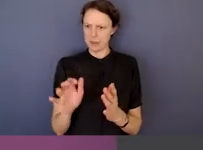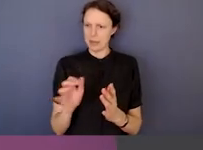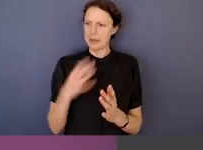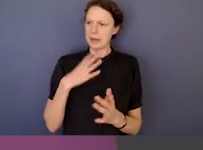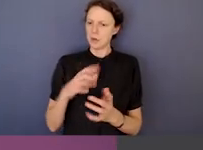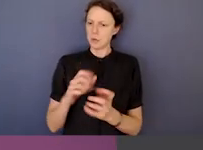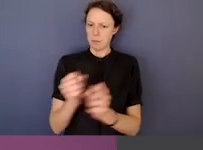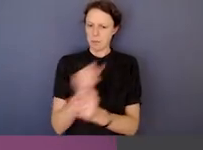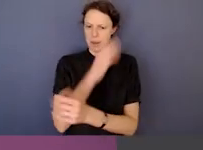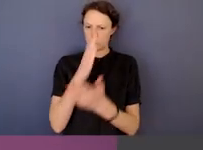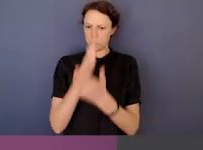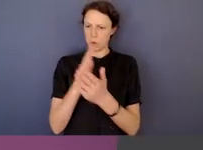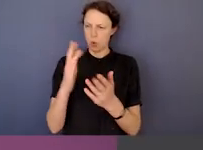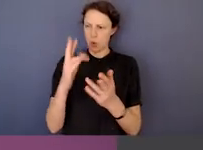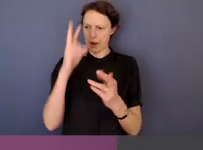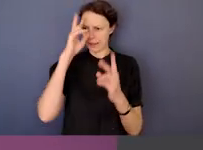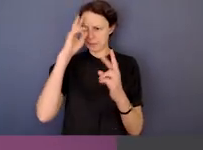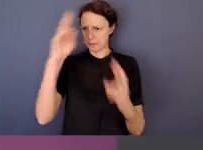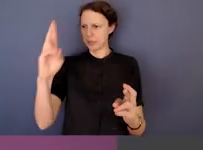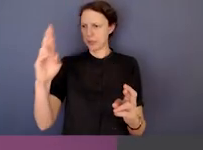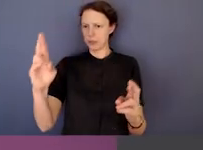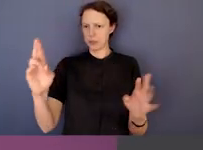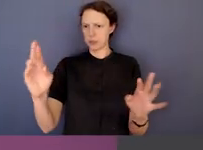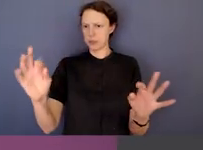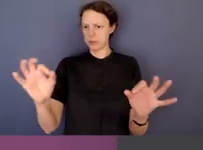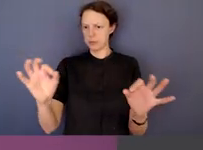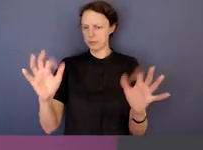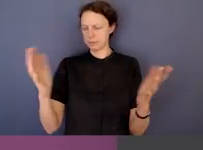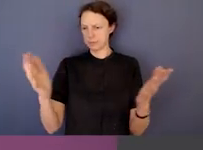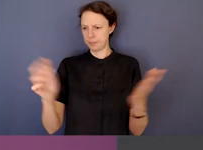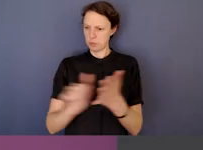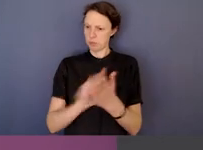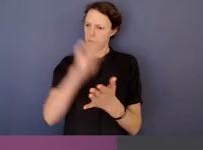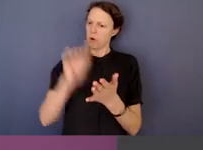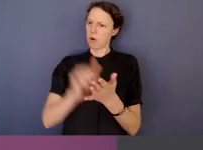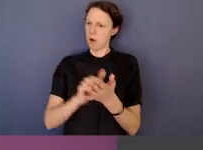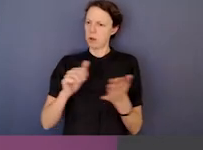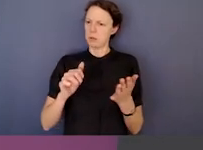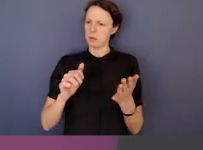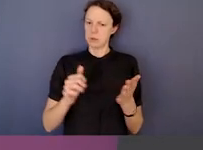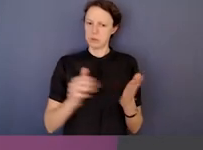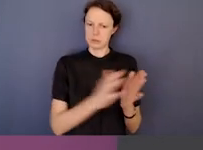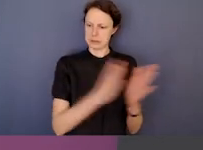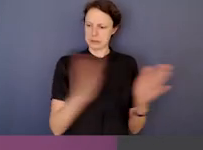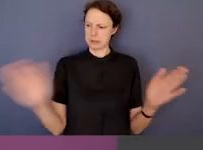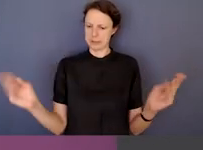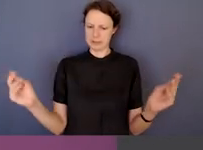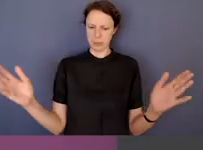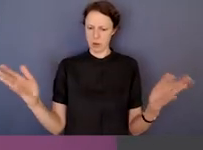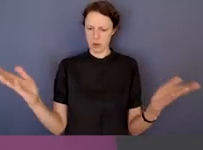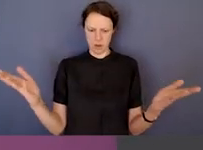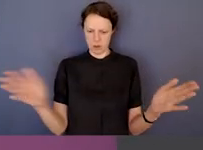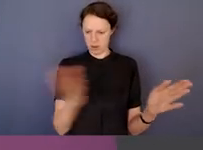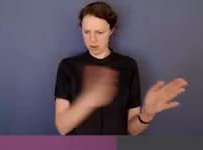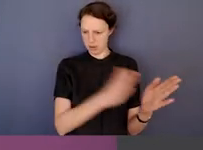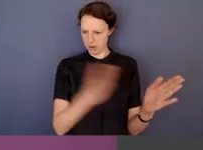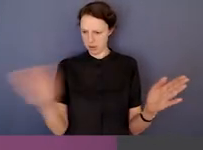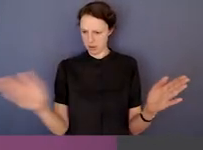And this is something that we've looked at in some of our operations, but calibrating within that spectrum something that's...